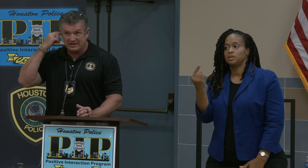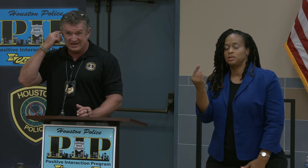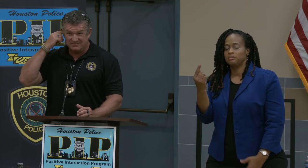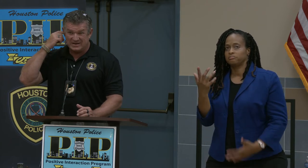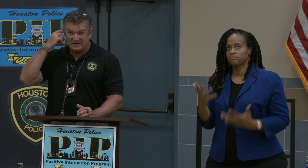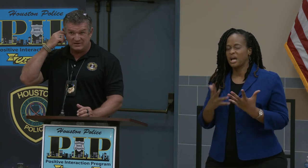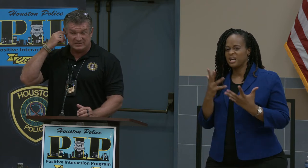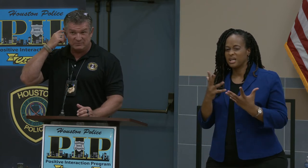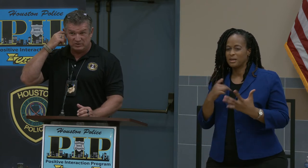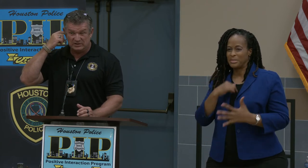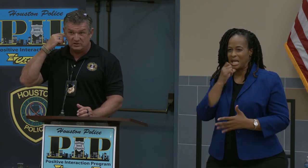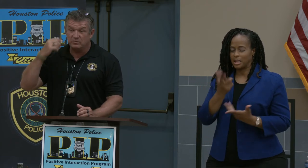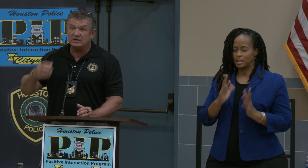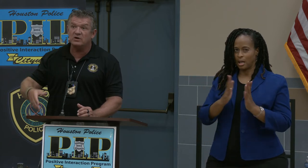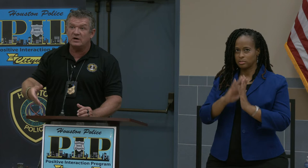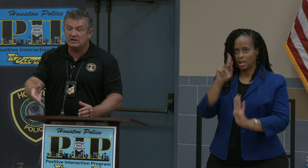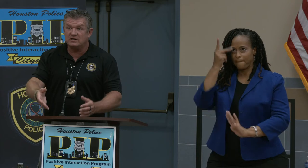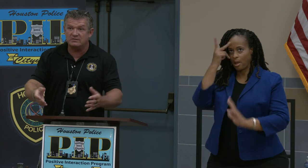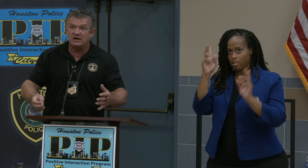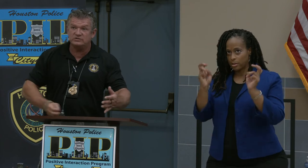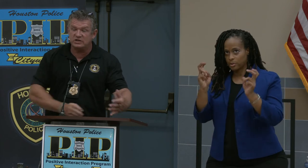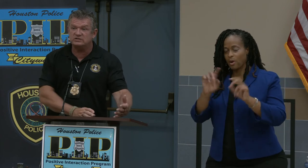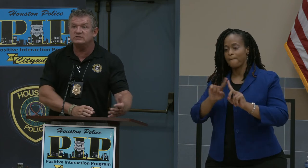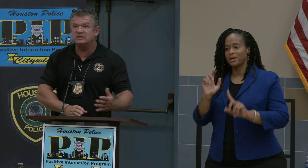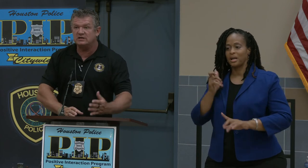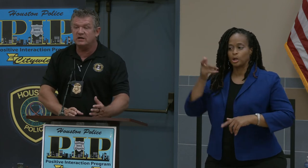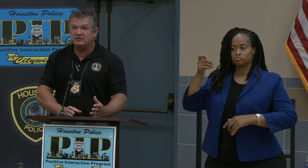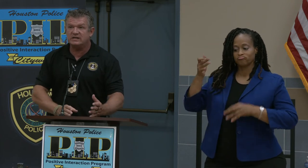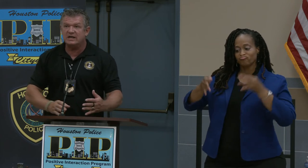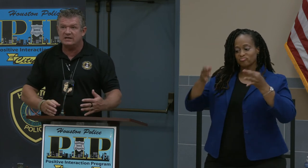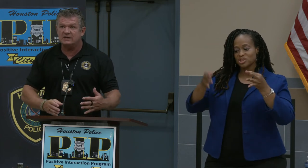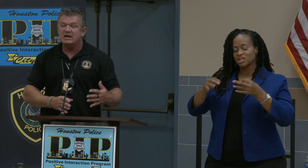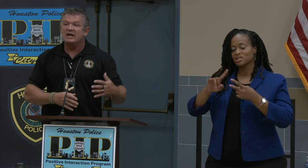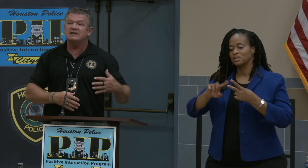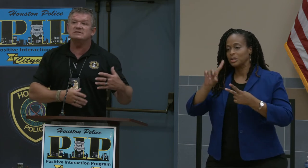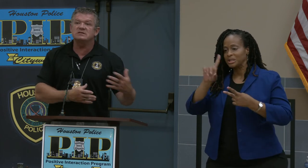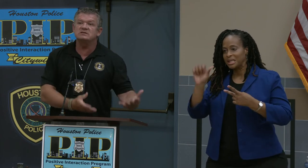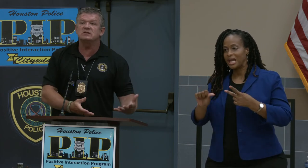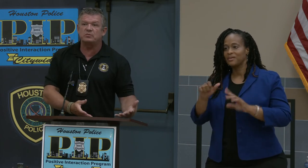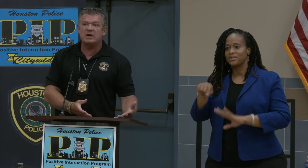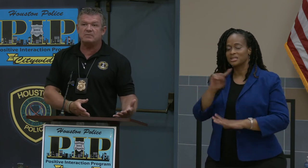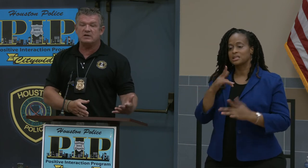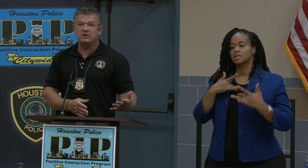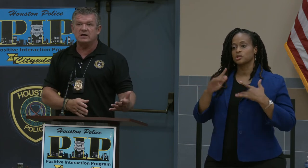I'm not allowed to get political, but our judges and our DA -- this is considered a property crime.